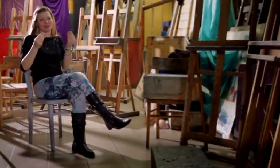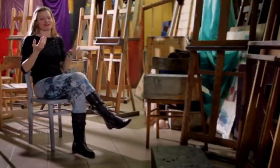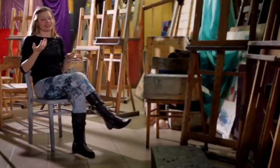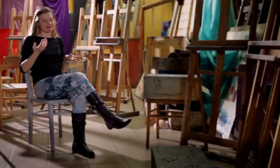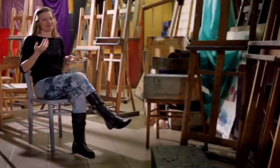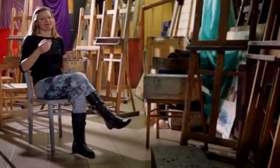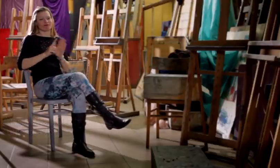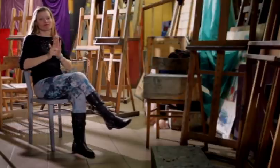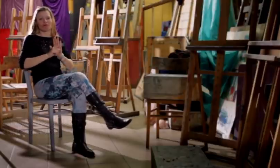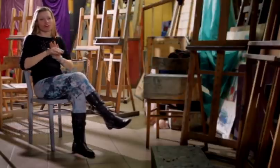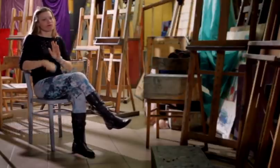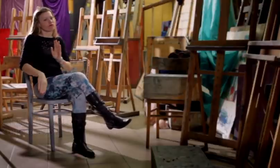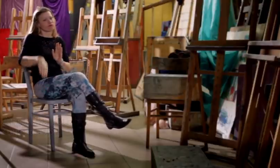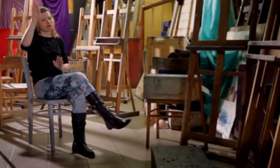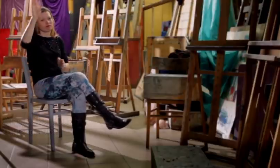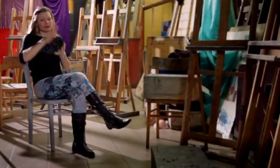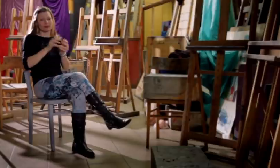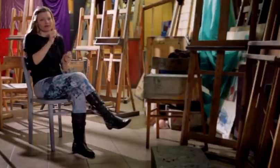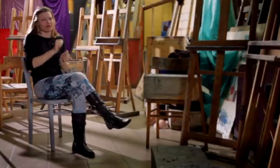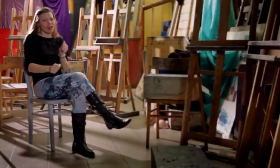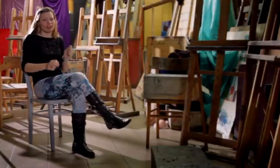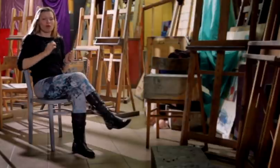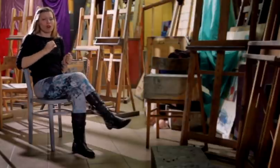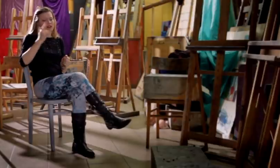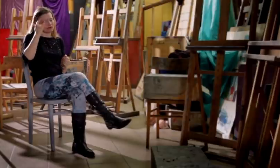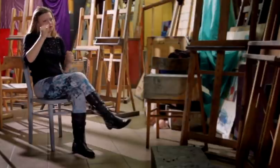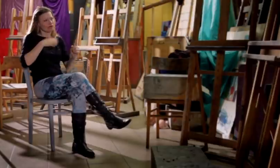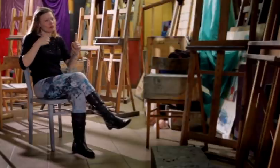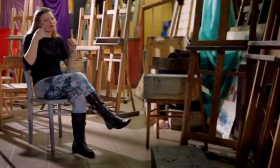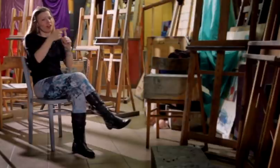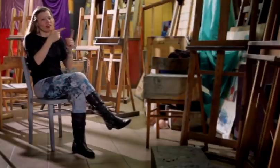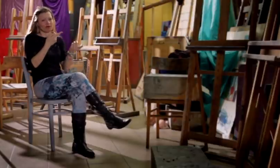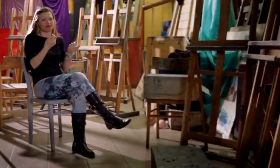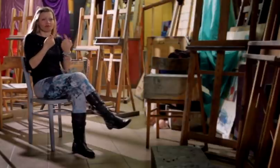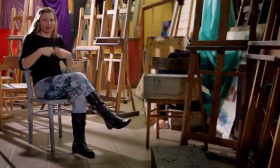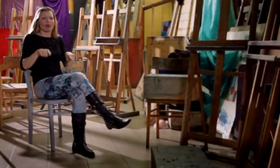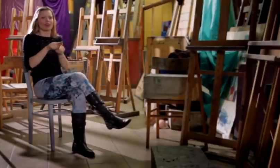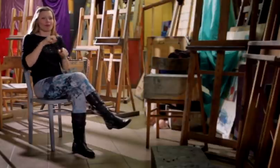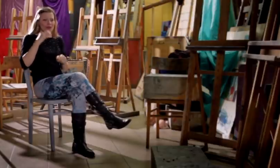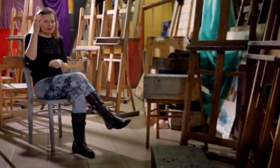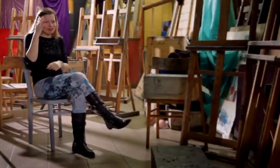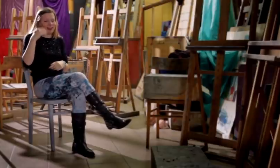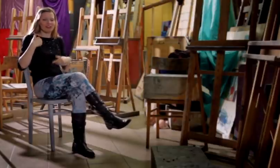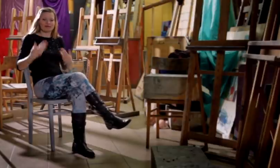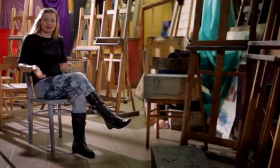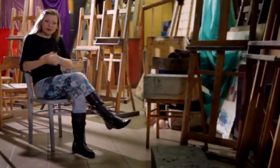and I develop it. I had a goal since I was I child, and I managed to achieve it. The goal was to study.